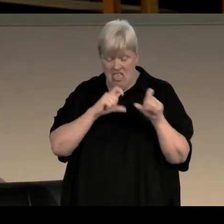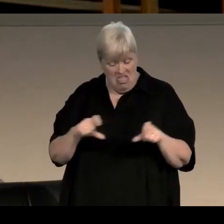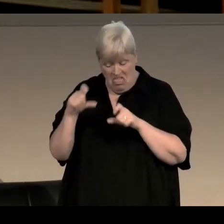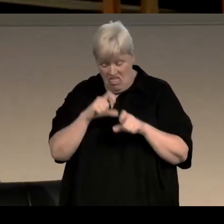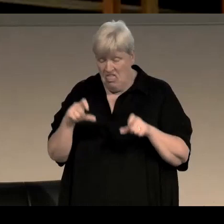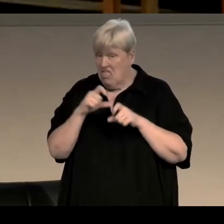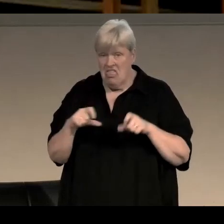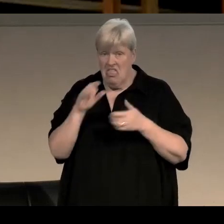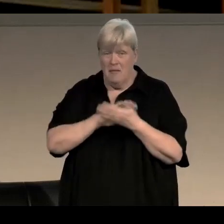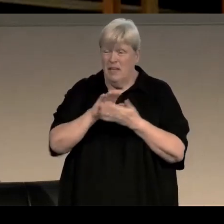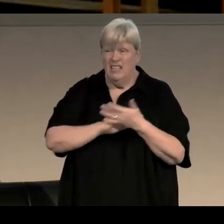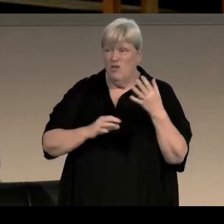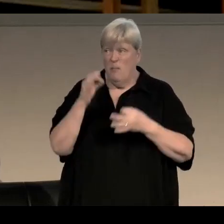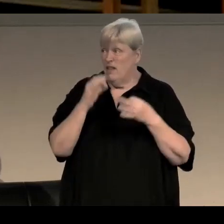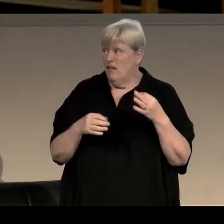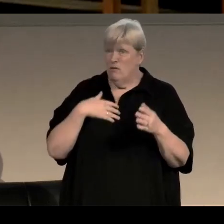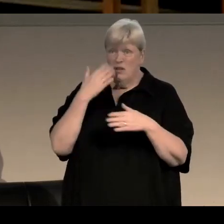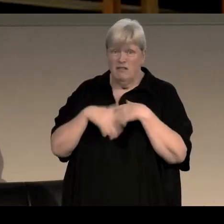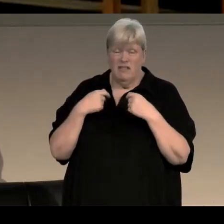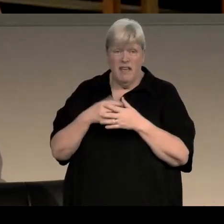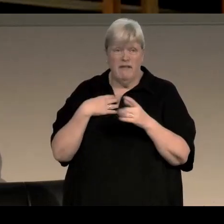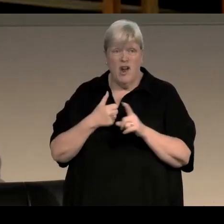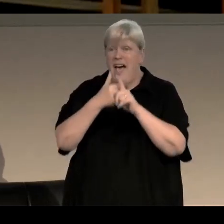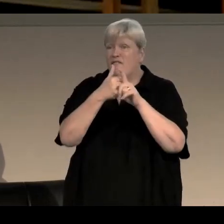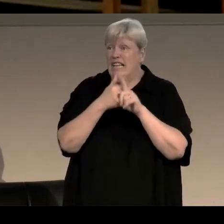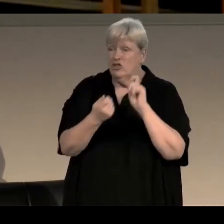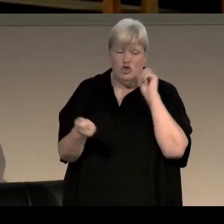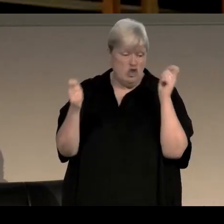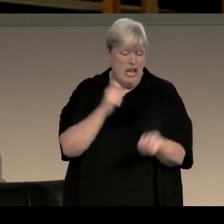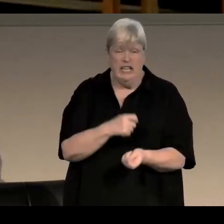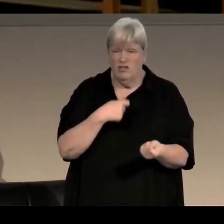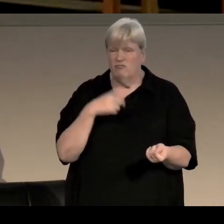political is really bizarre actually and a strange feature of literary criticism.